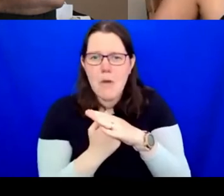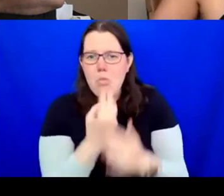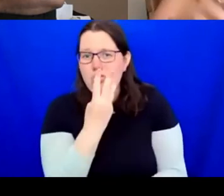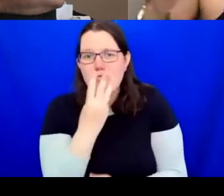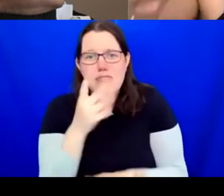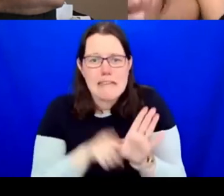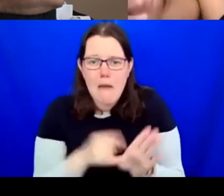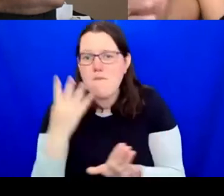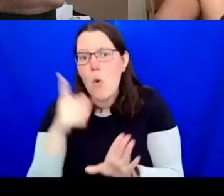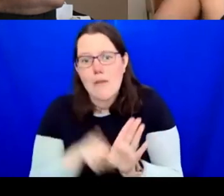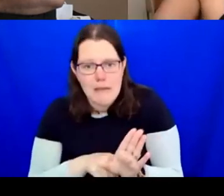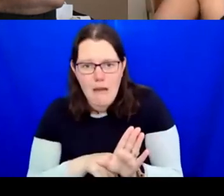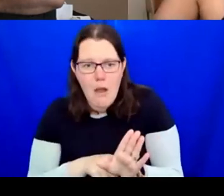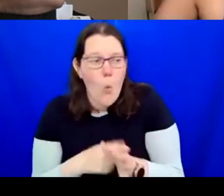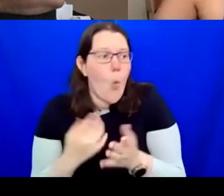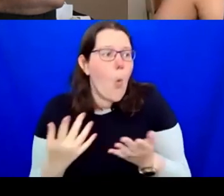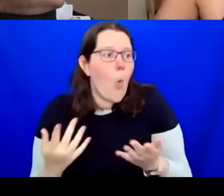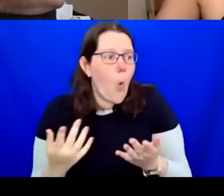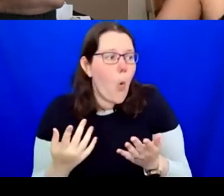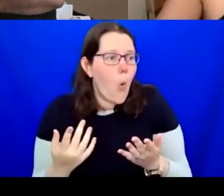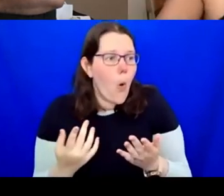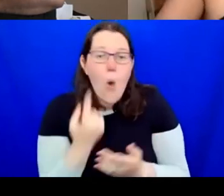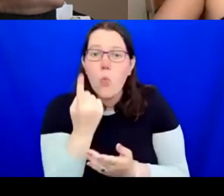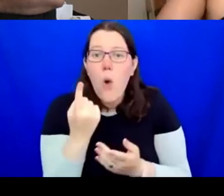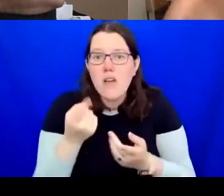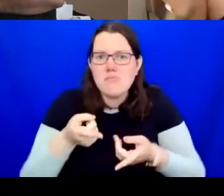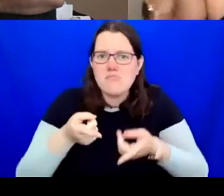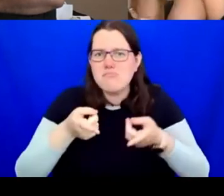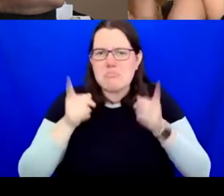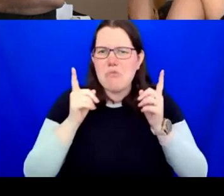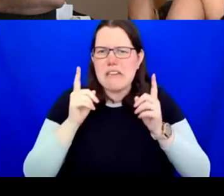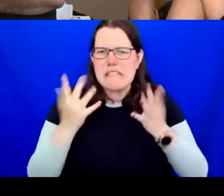when you can have five directors? Why are some people paid £75,000 and some people £25,000?